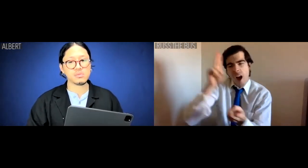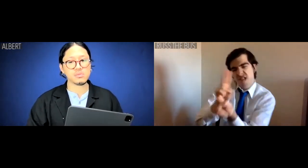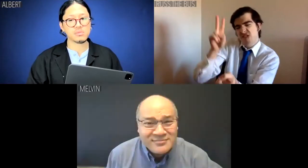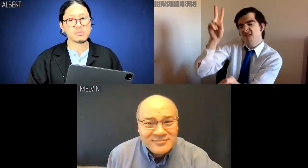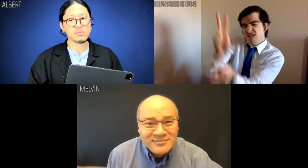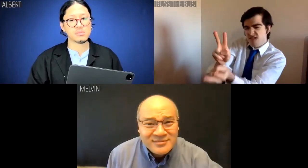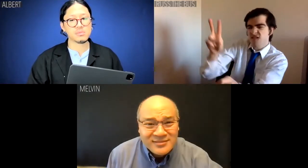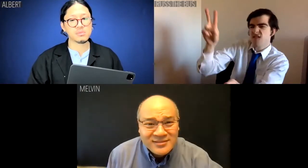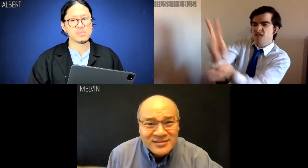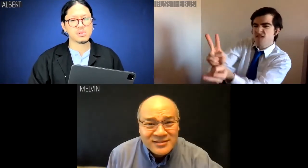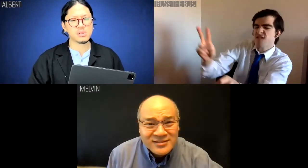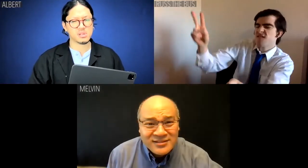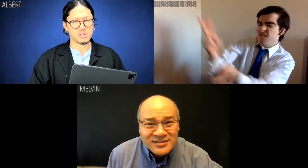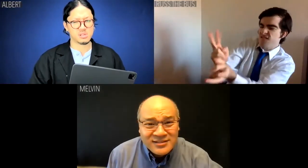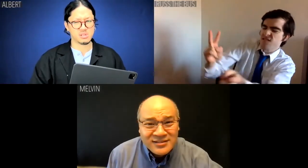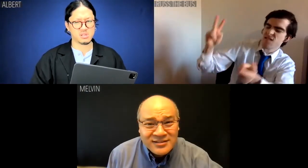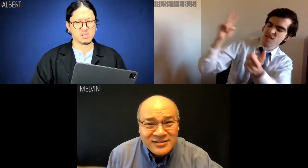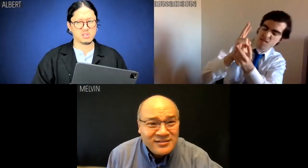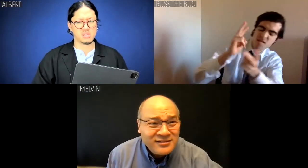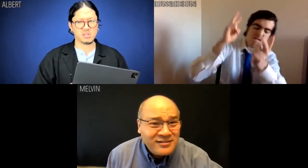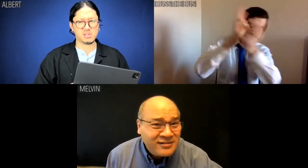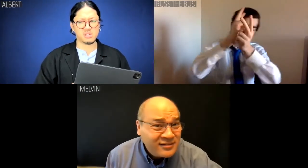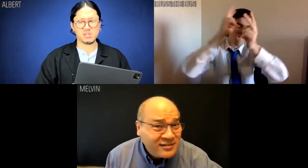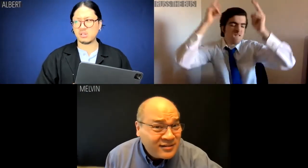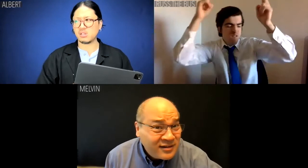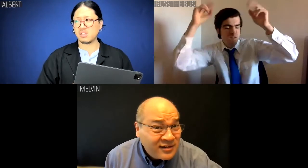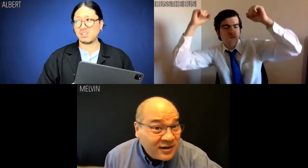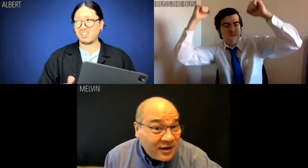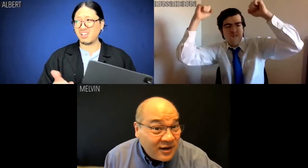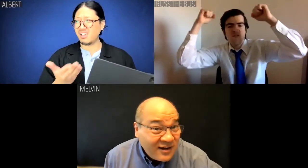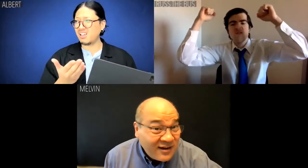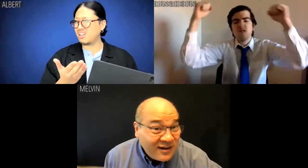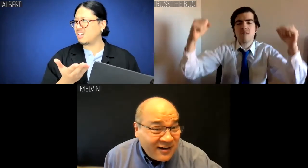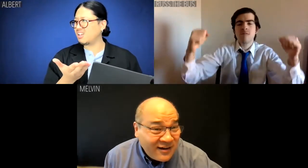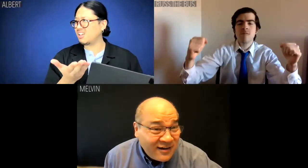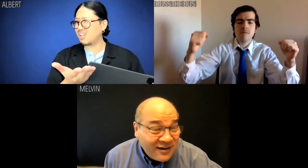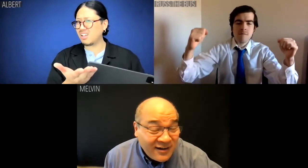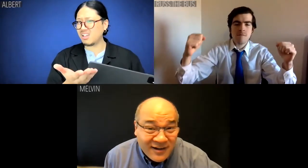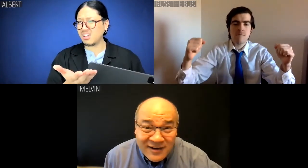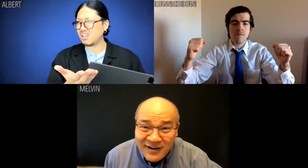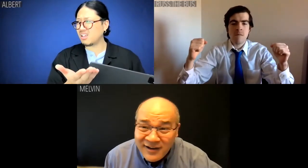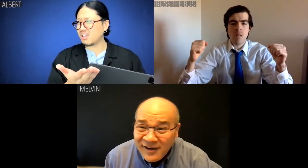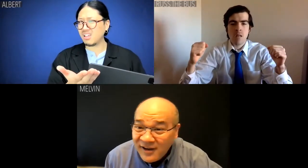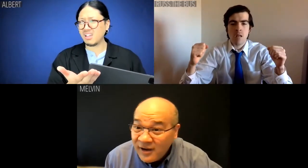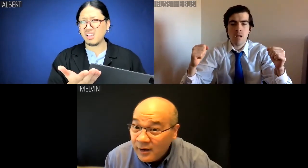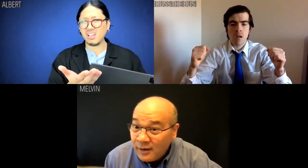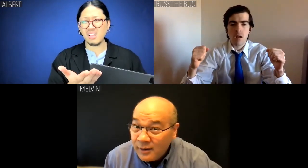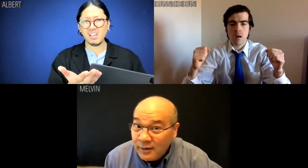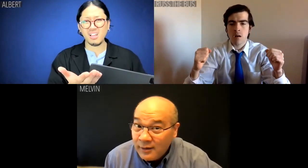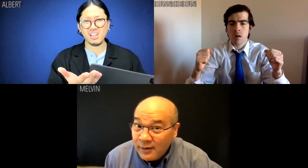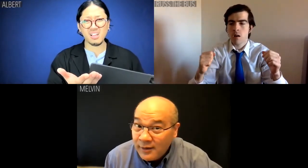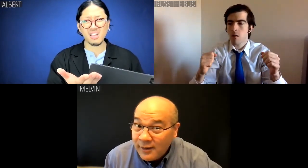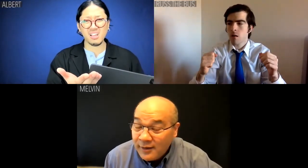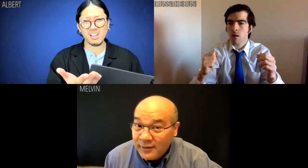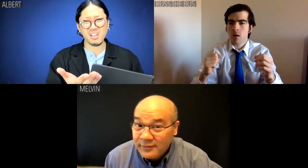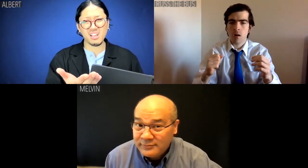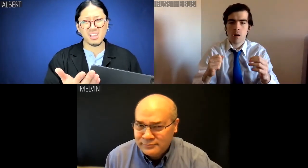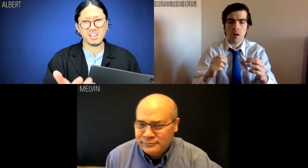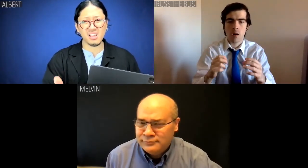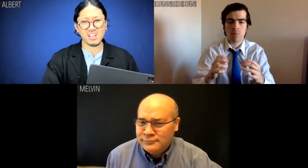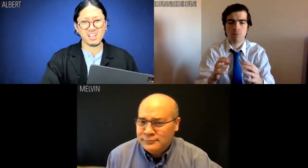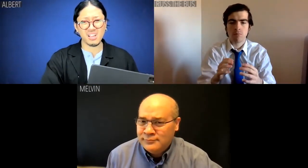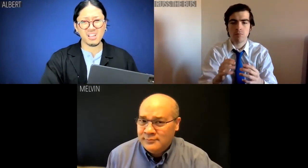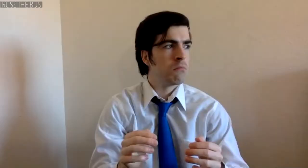[humping Albert's chair, the chair squeaks loudly] Oh, yeah. Yeah. Oh yeah. Oh oh oh!